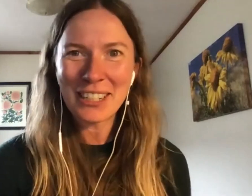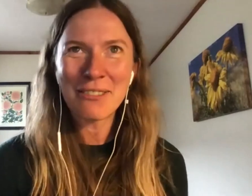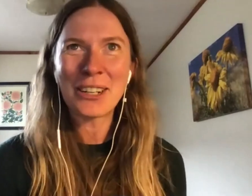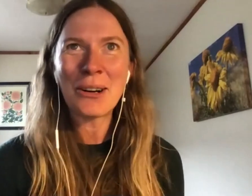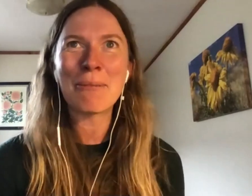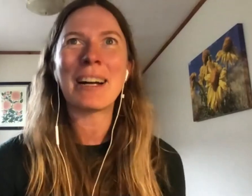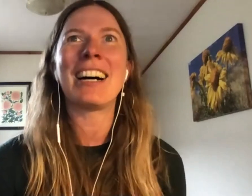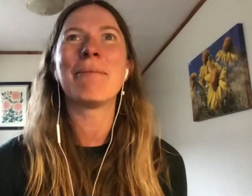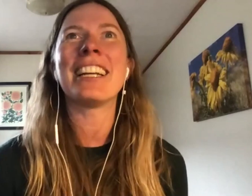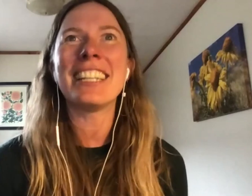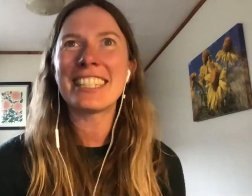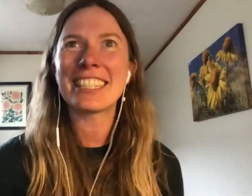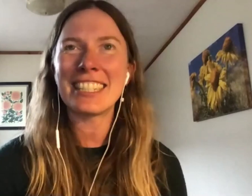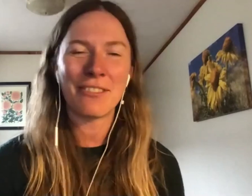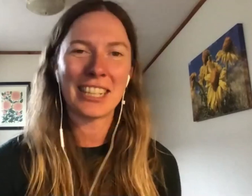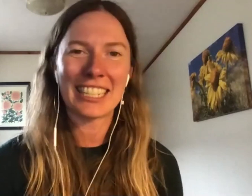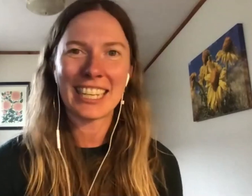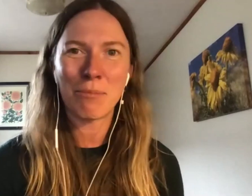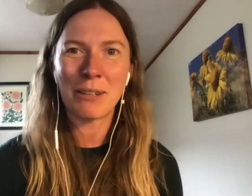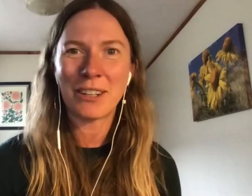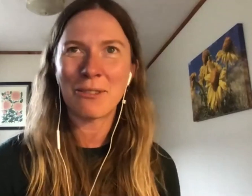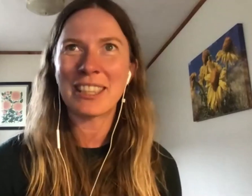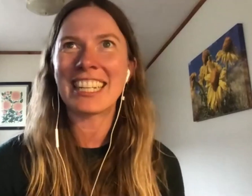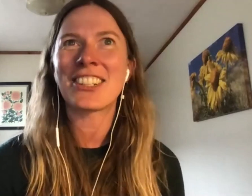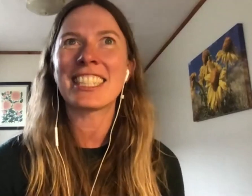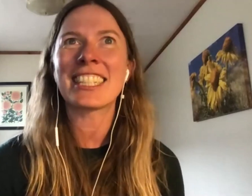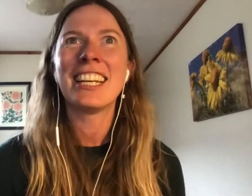of your home. And in addition, if you'd like to get more involved with the Land Trust,